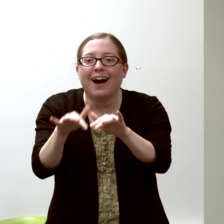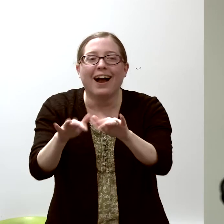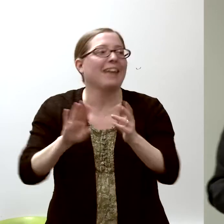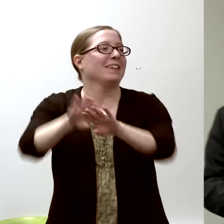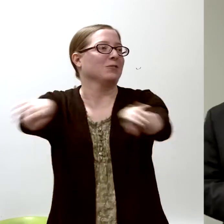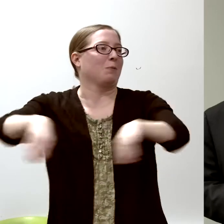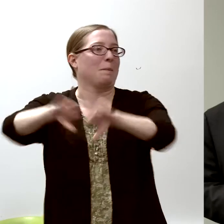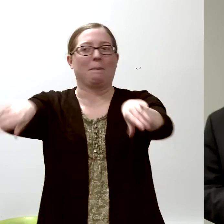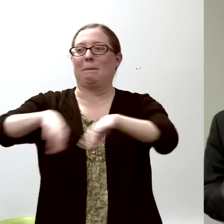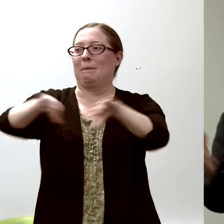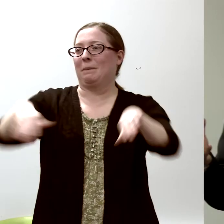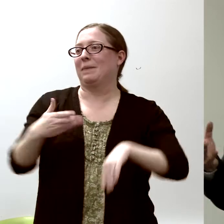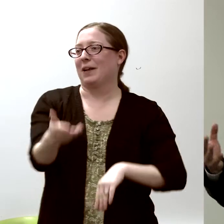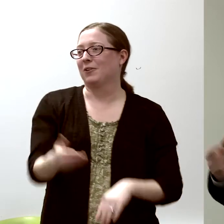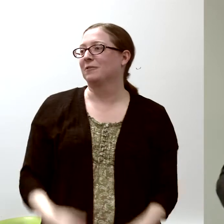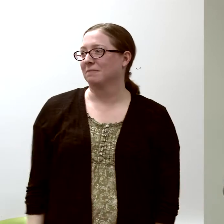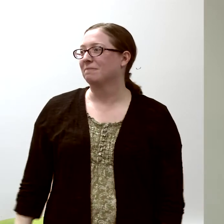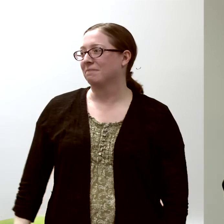and swim in the ocean...